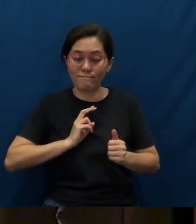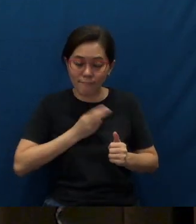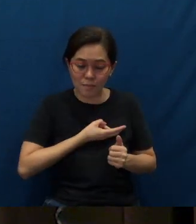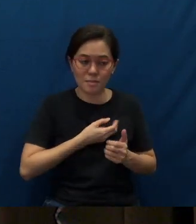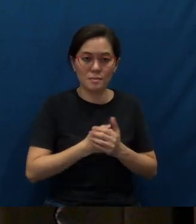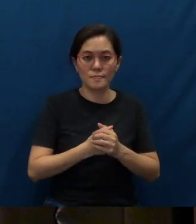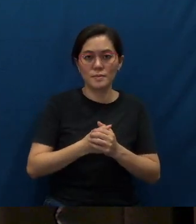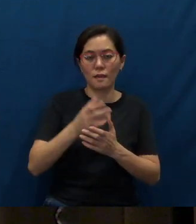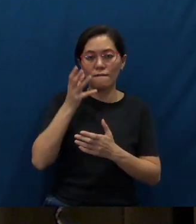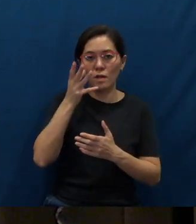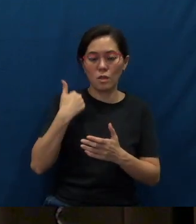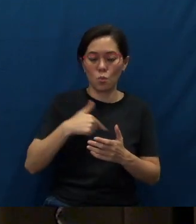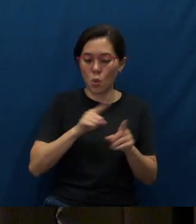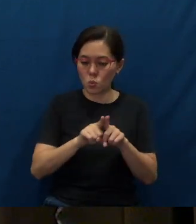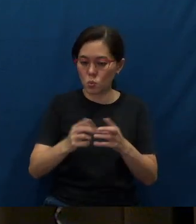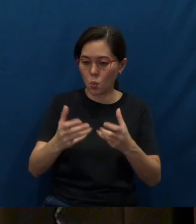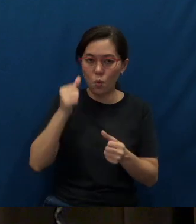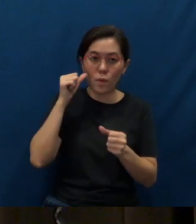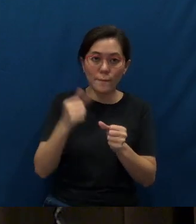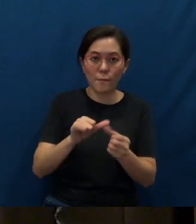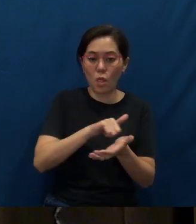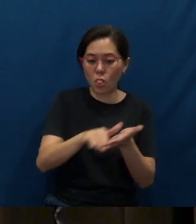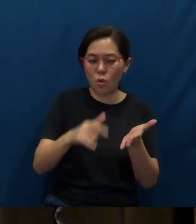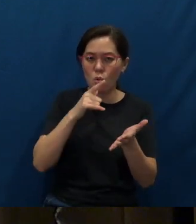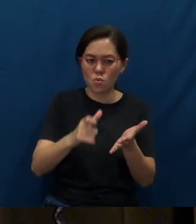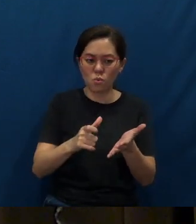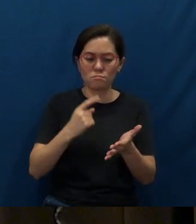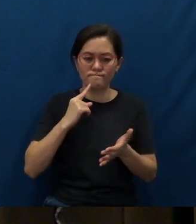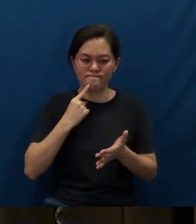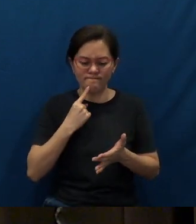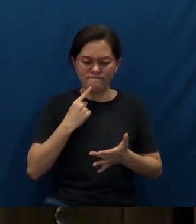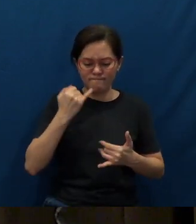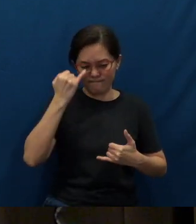Father, we also want to remember those who are critically ill and (who are not) able